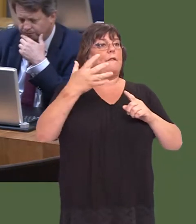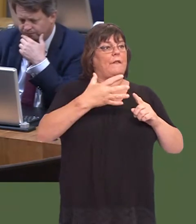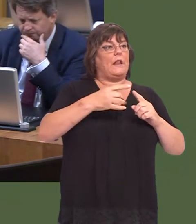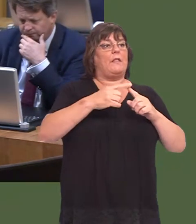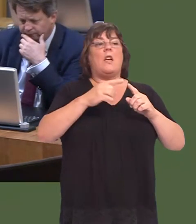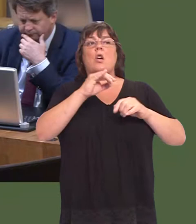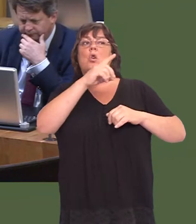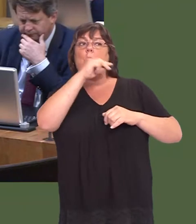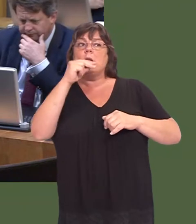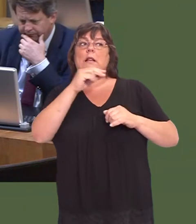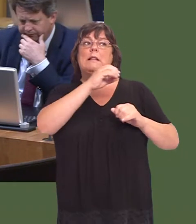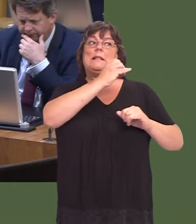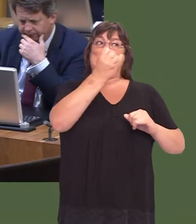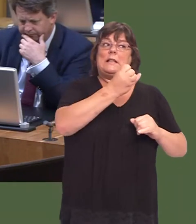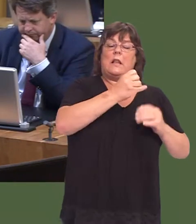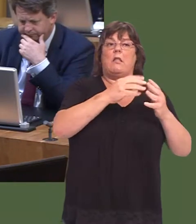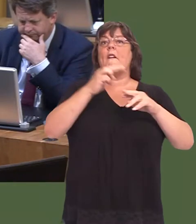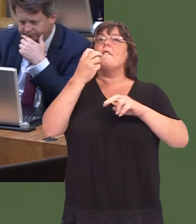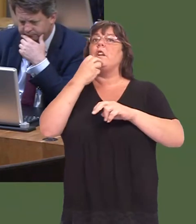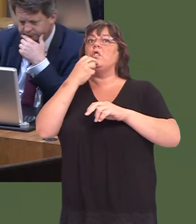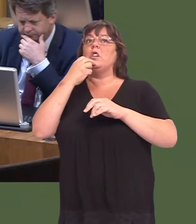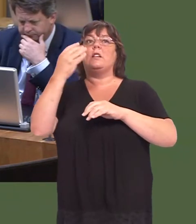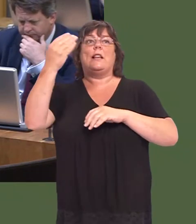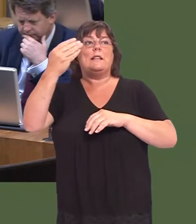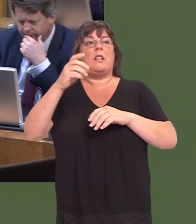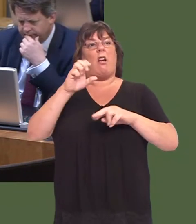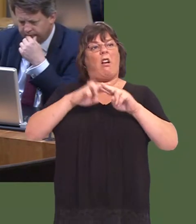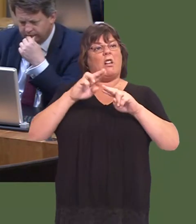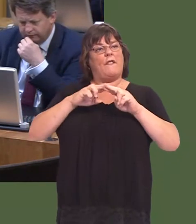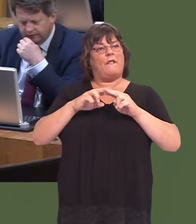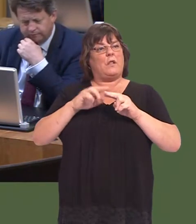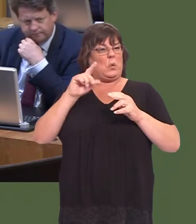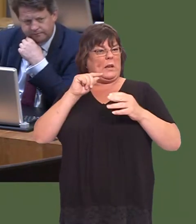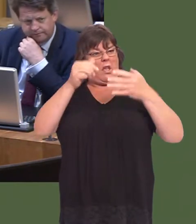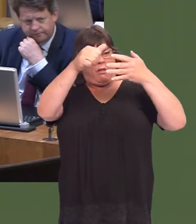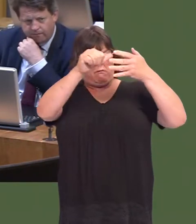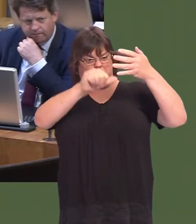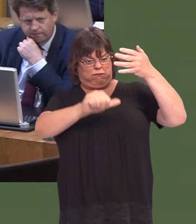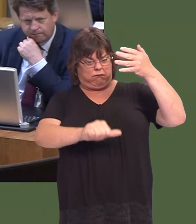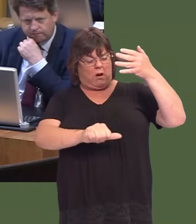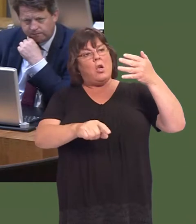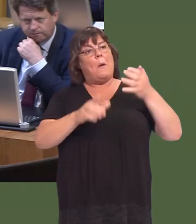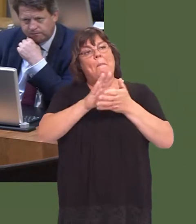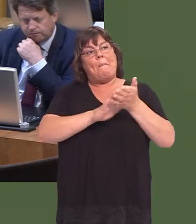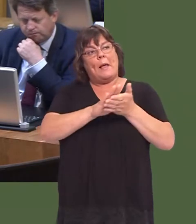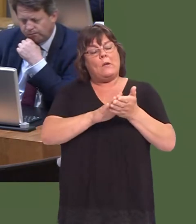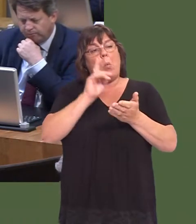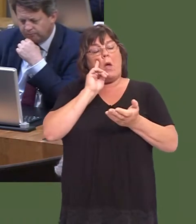In comparison, Swansea is sixteenth, Flintshire nineteenth, and Cardiff is twentieth. It would seem to me that rurality is taken into account.